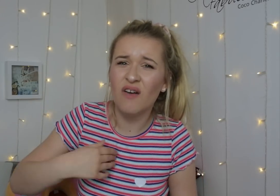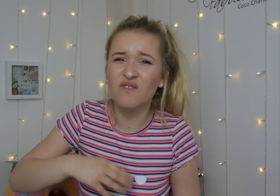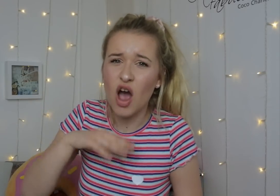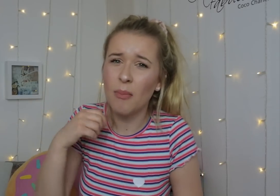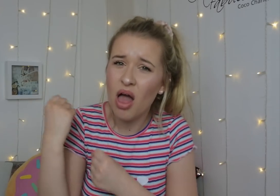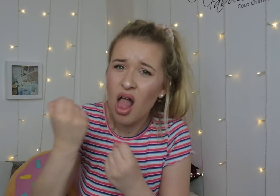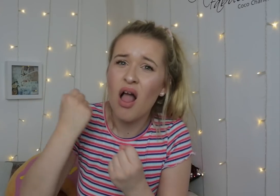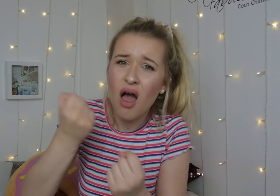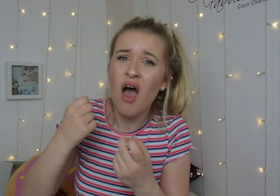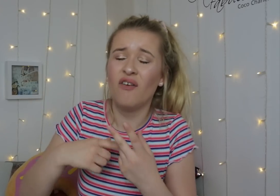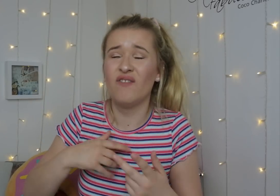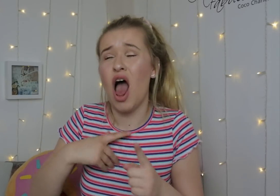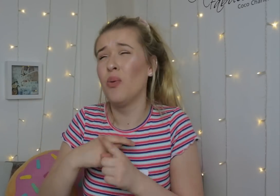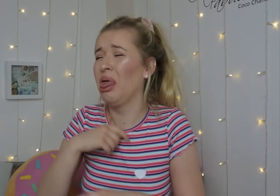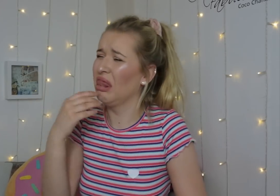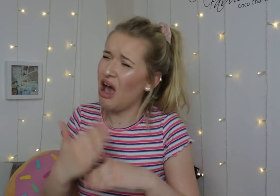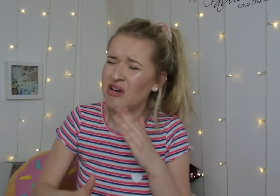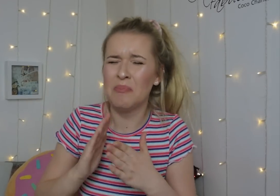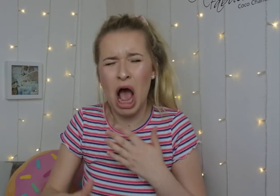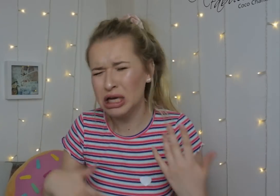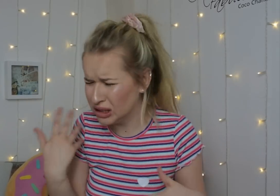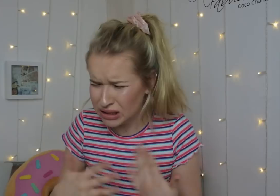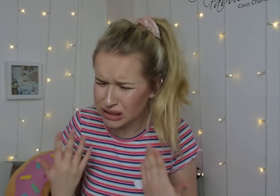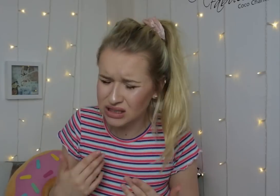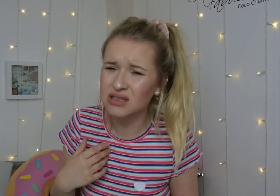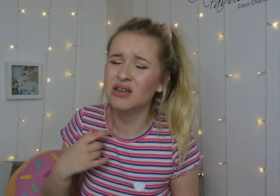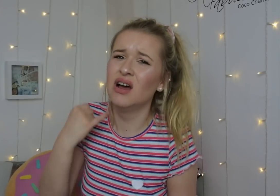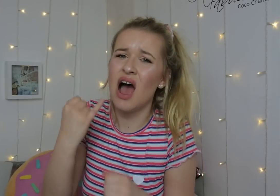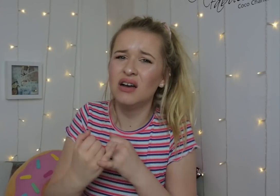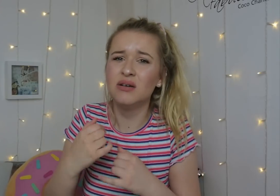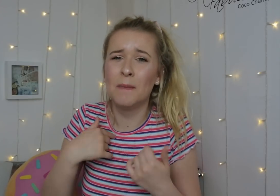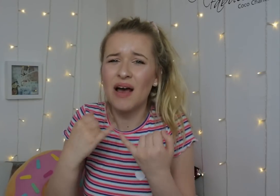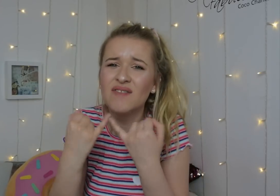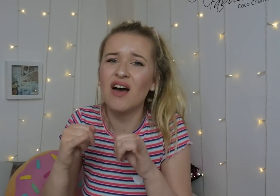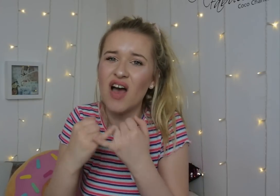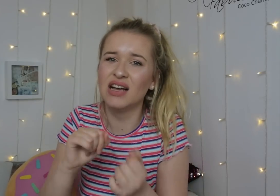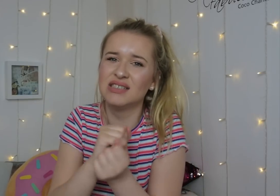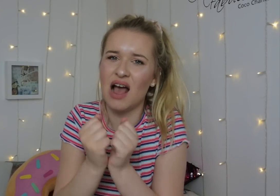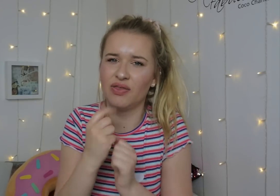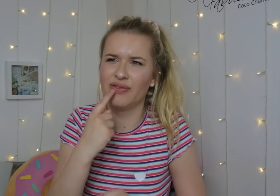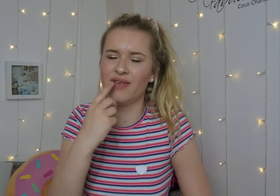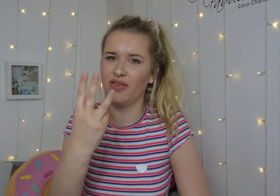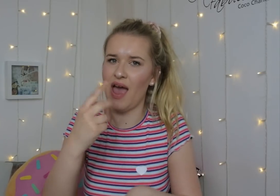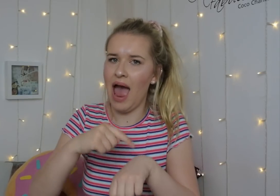and I had enough of it, I thought I would never pass. I've failed my driving test like 3 times,